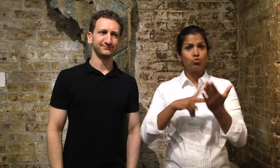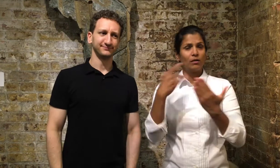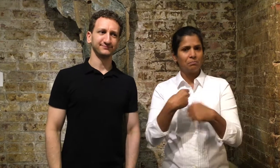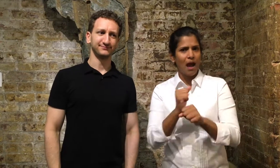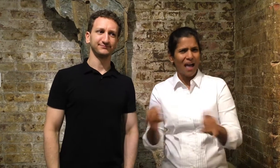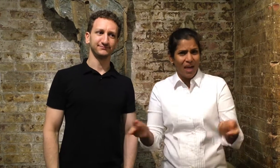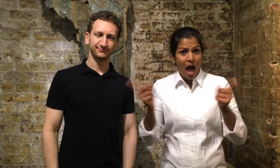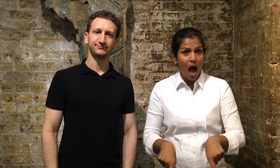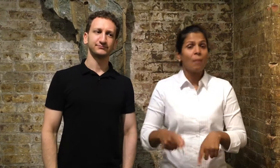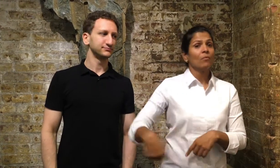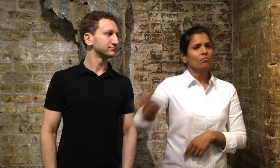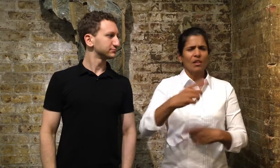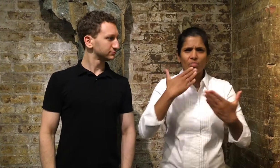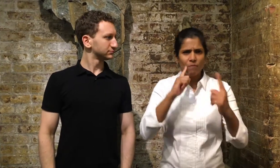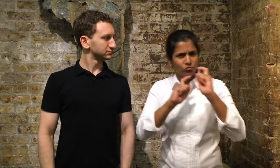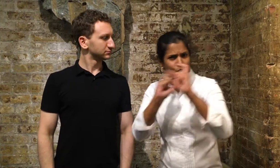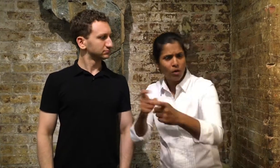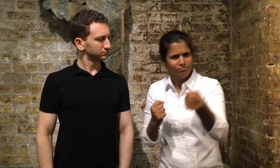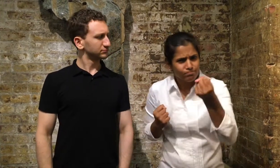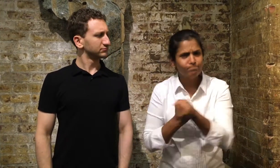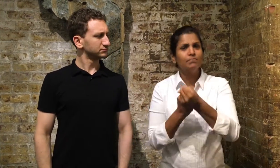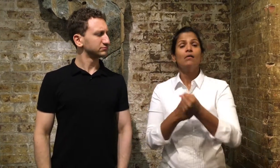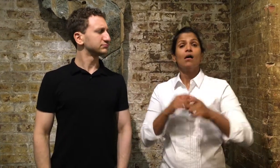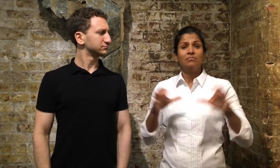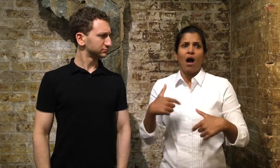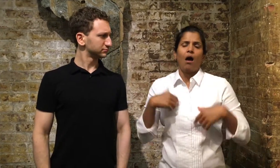this opportunity to thank all the people who believed in our project and made it